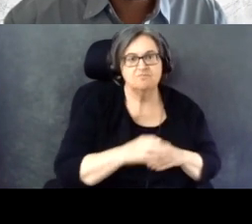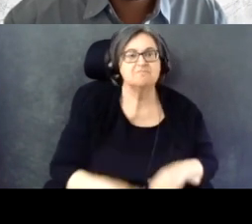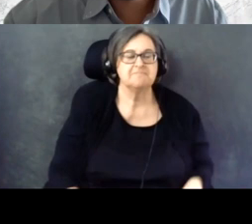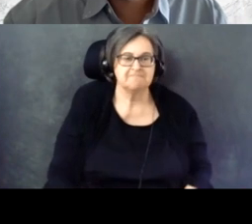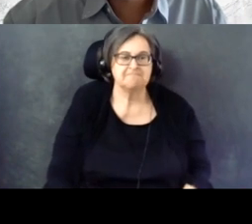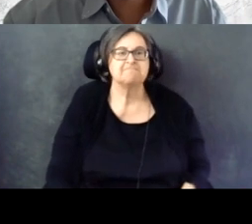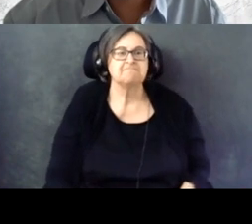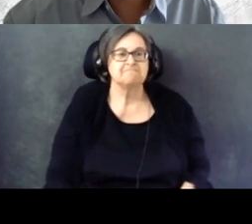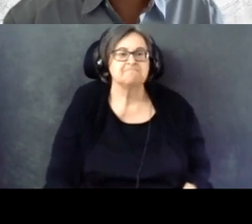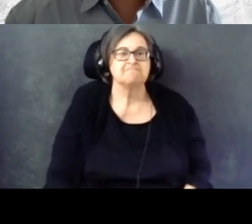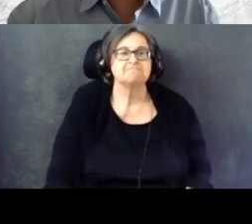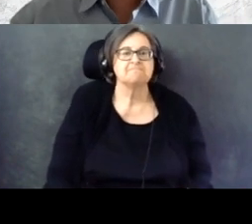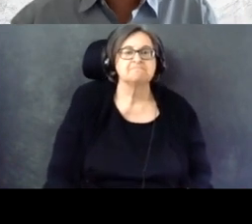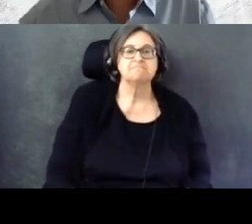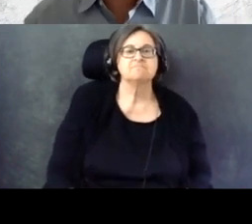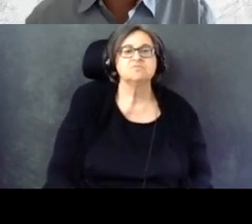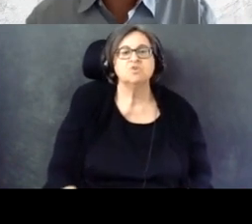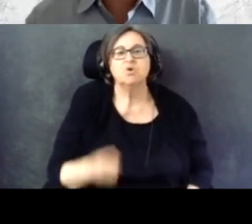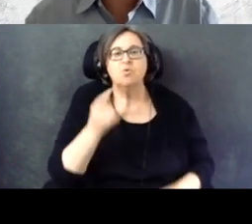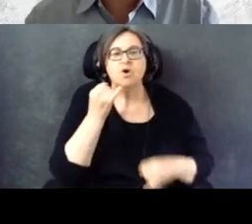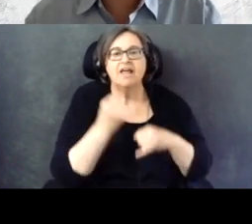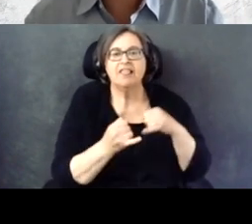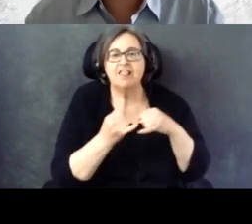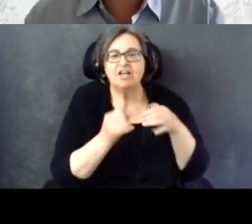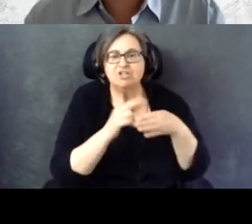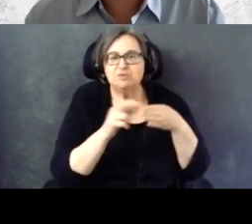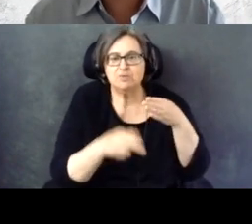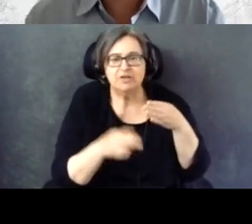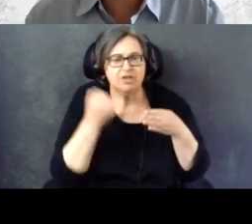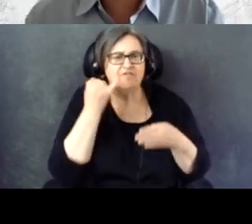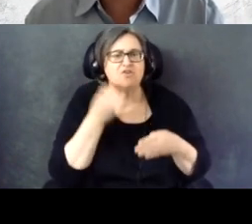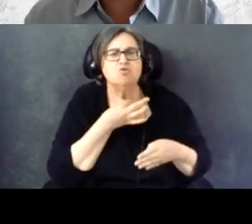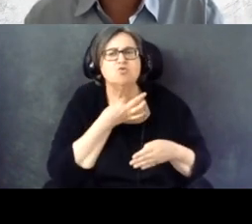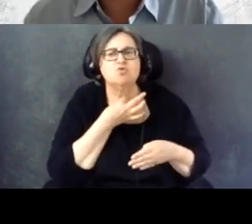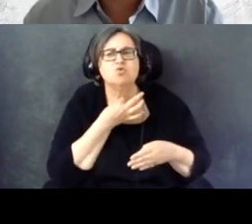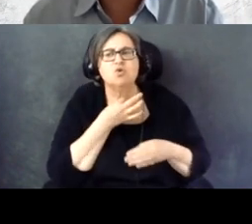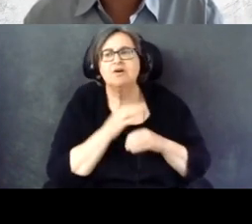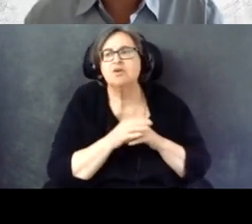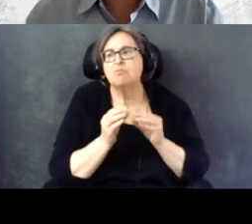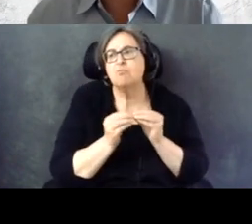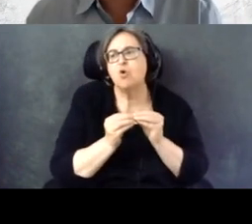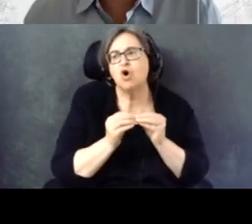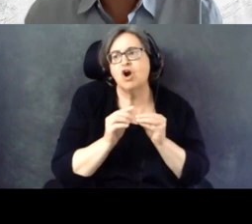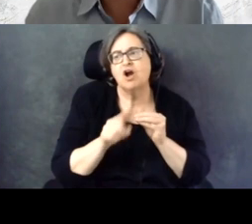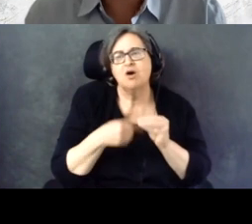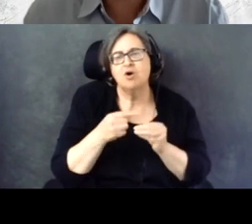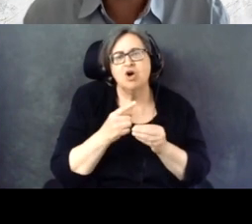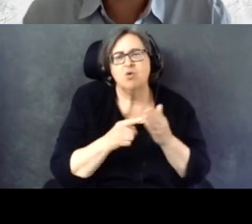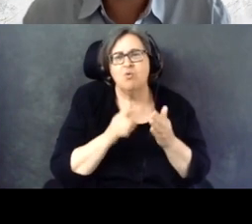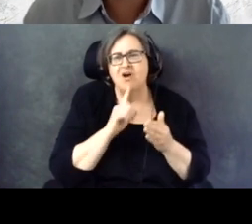One last finding if you're wondering a bit more about what are disability issues?